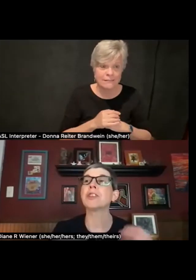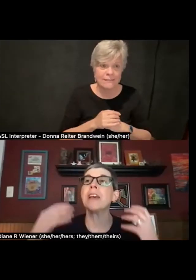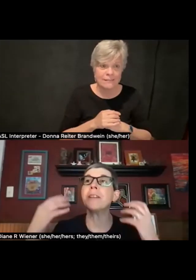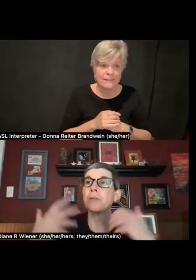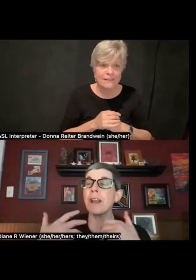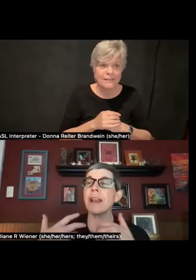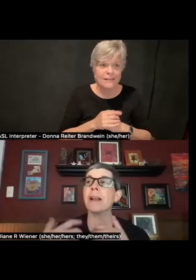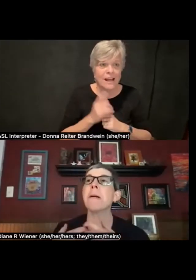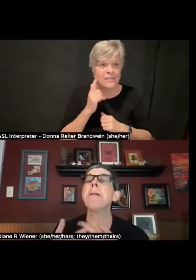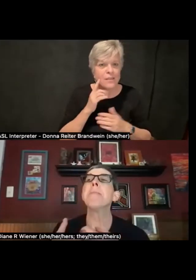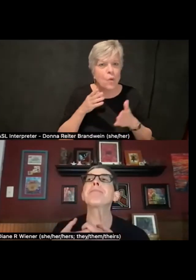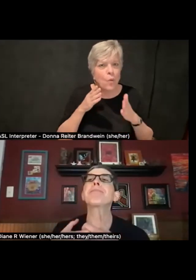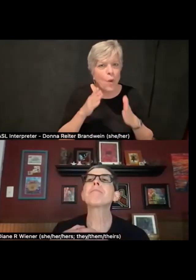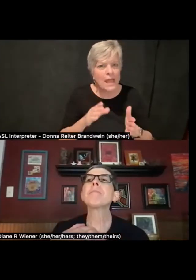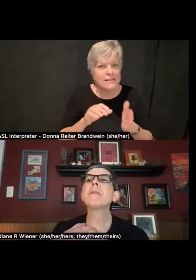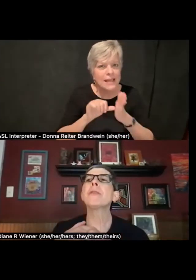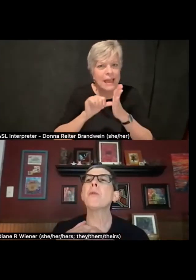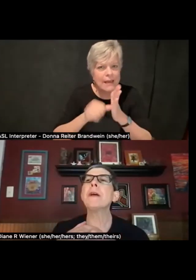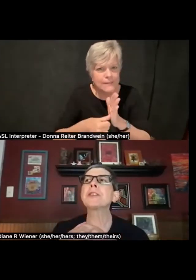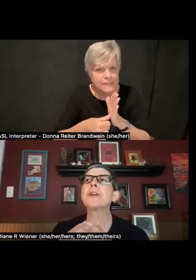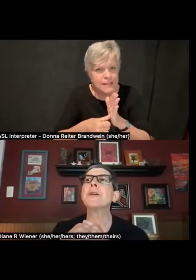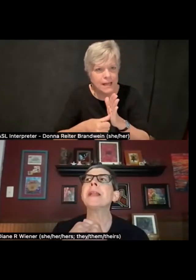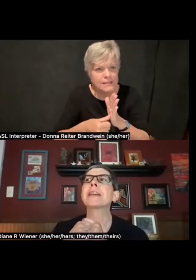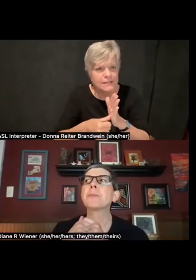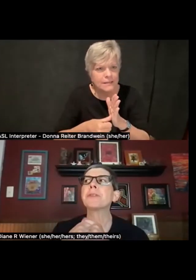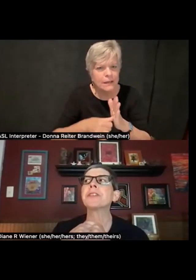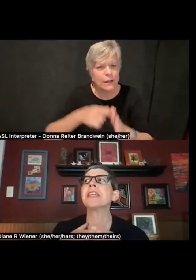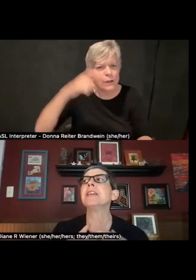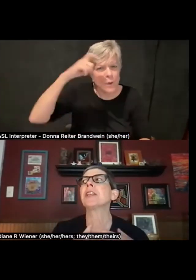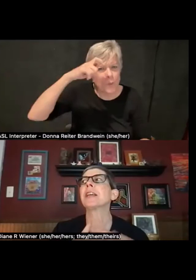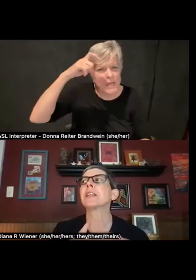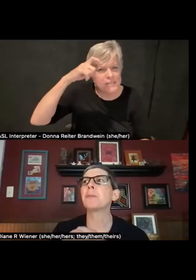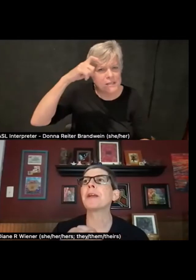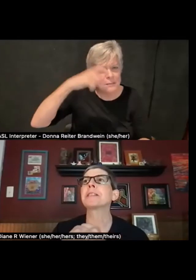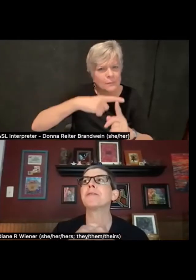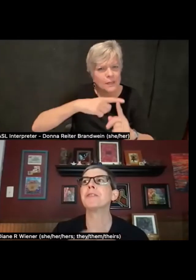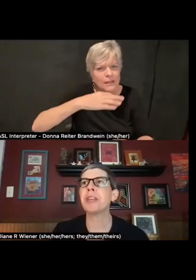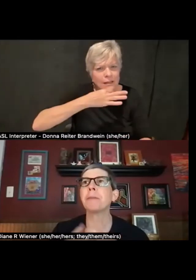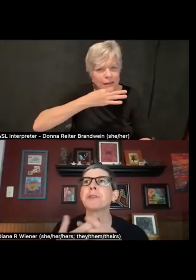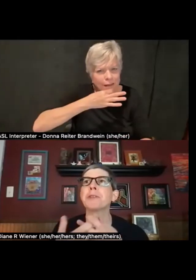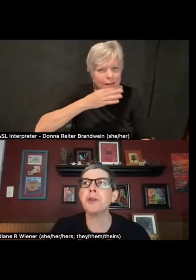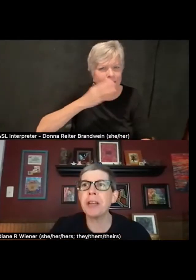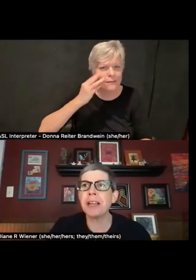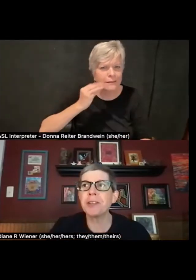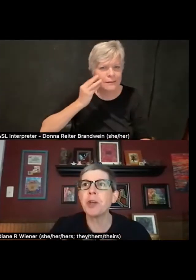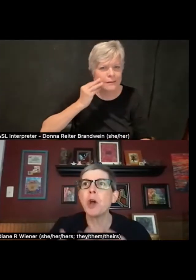centering the wisdom and expertise and experience of disabled students